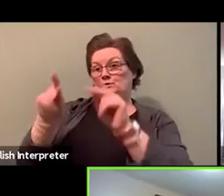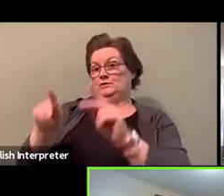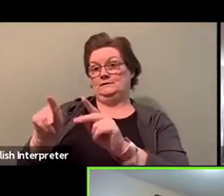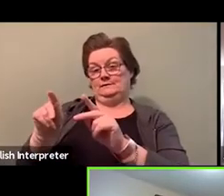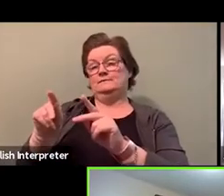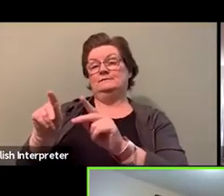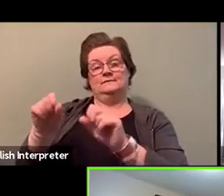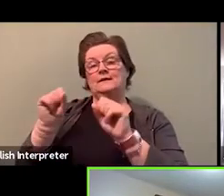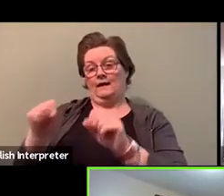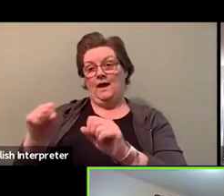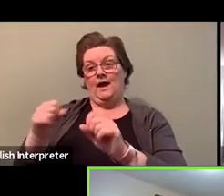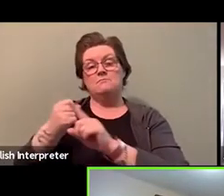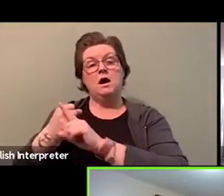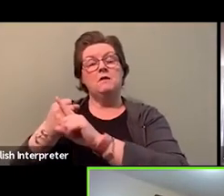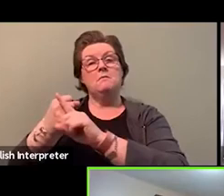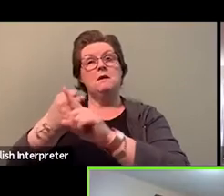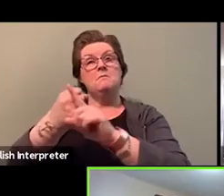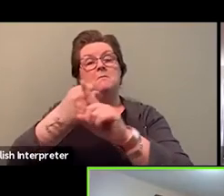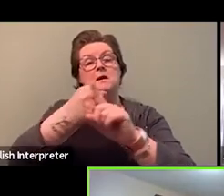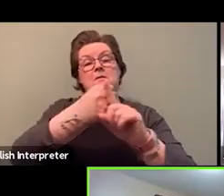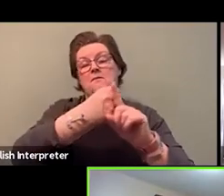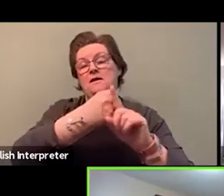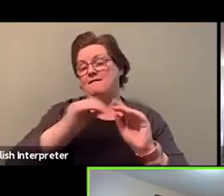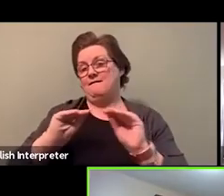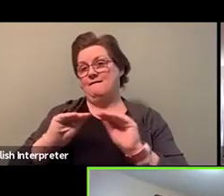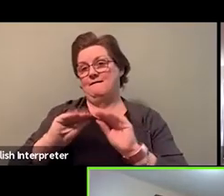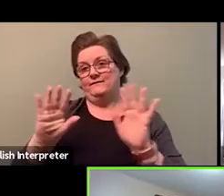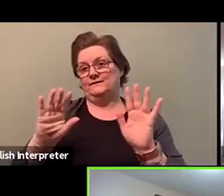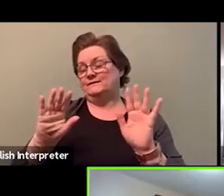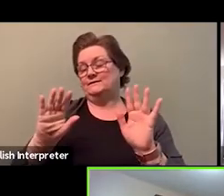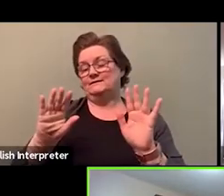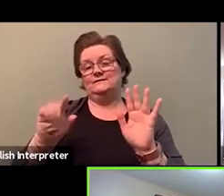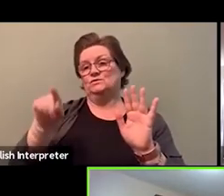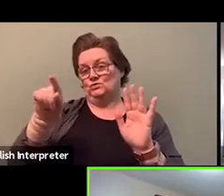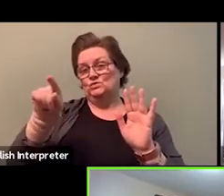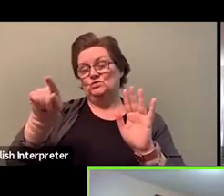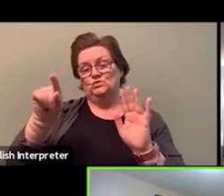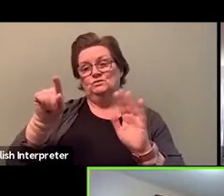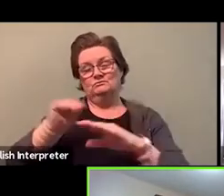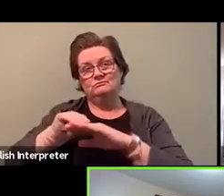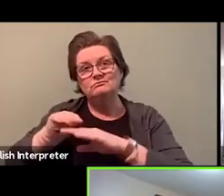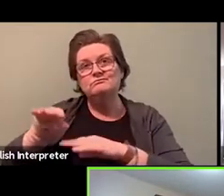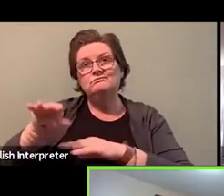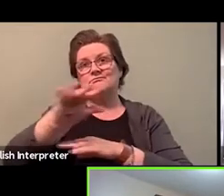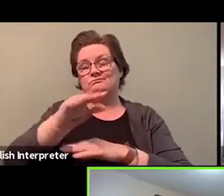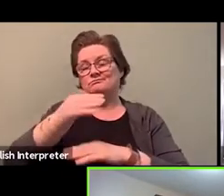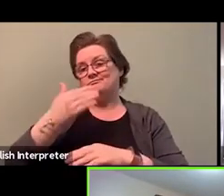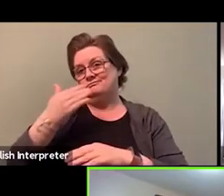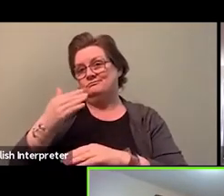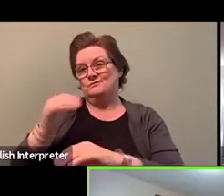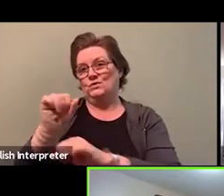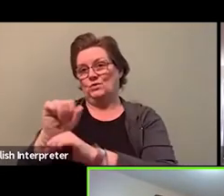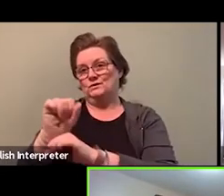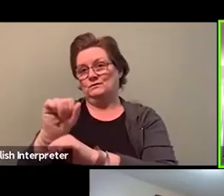and you're just doing some awesome, awesome work. Thank you so much. Thank you. - We've got another question for you.